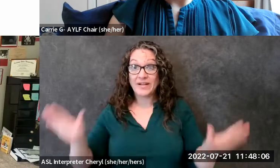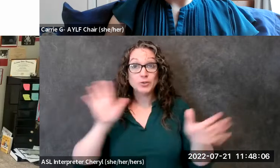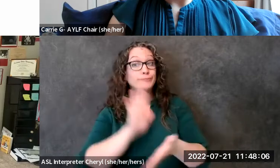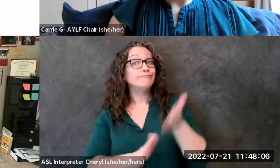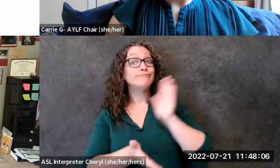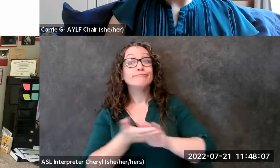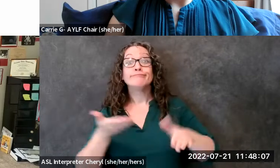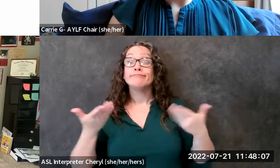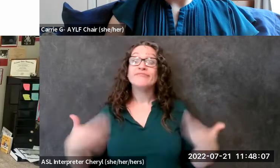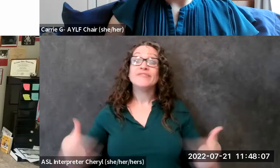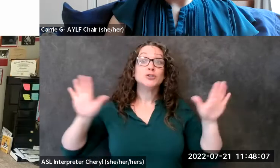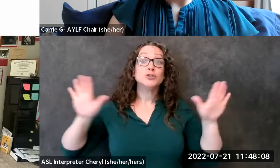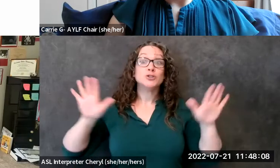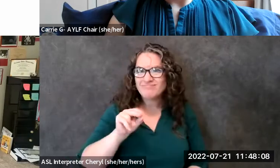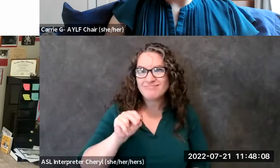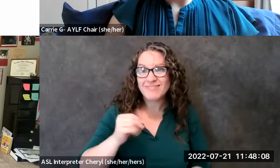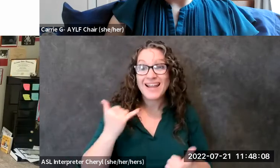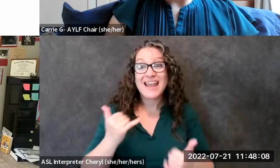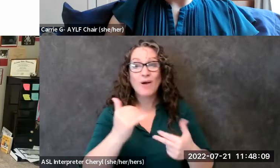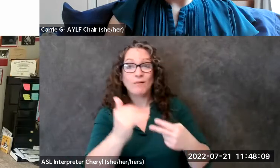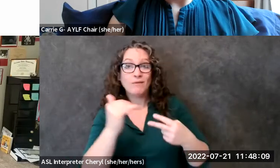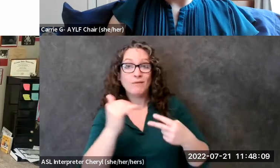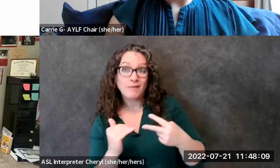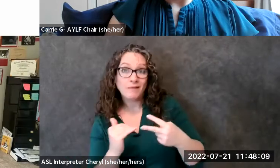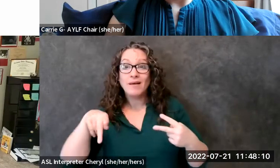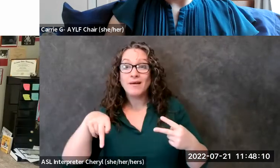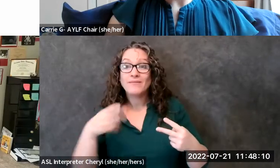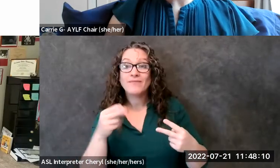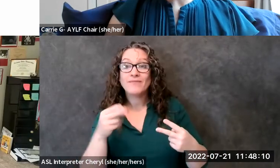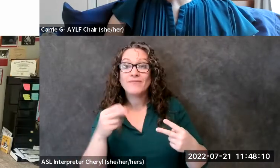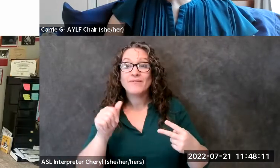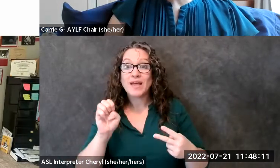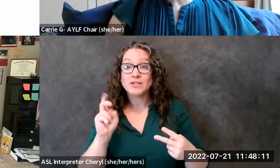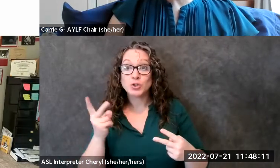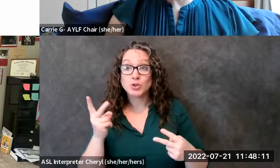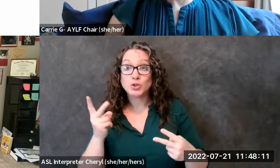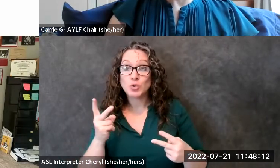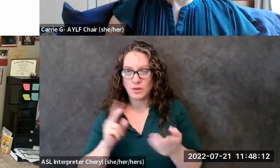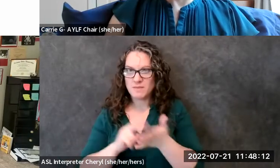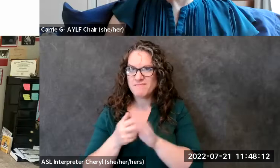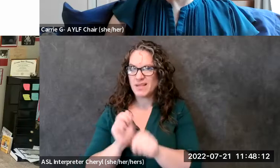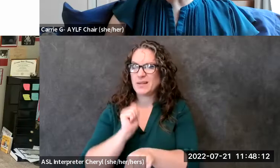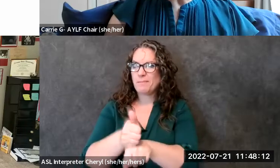we're in phase two and we're in the implementation phase of the ada